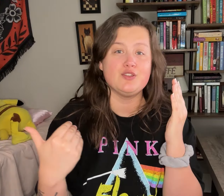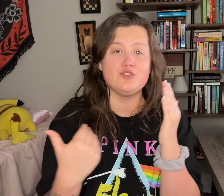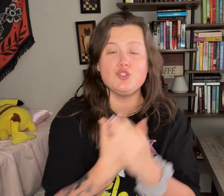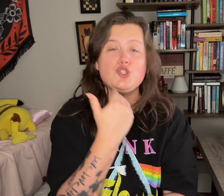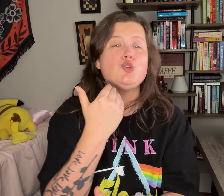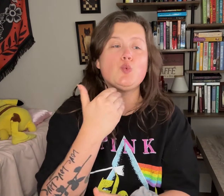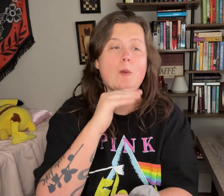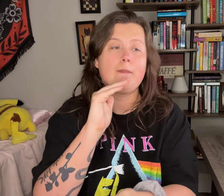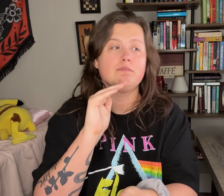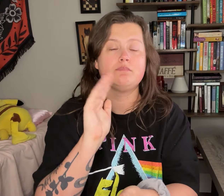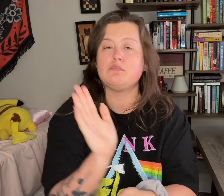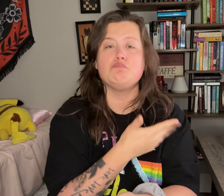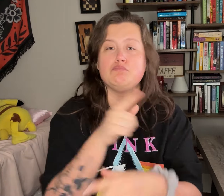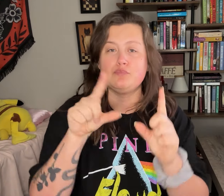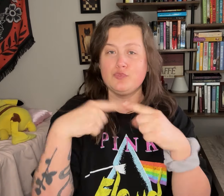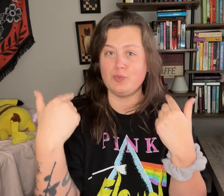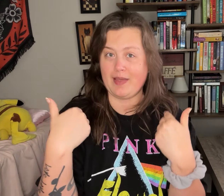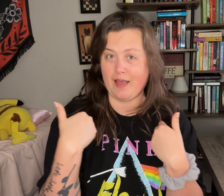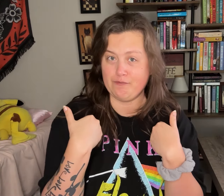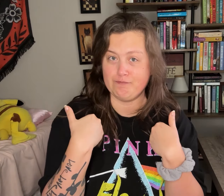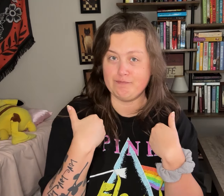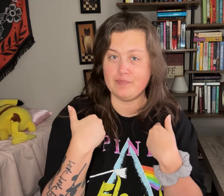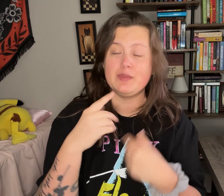There's a new music group out.